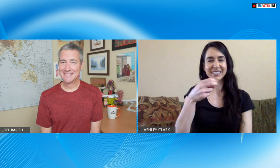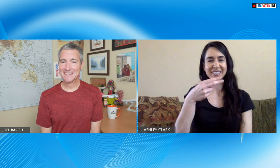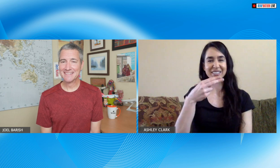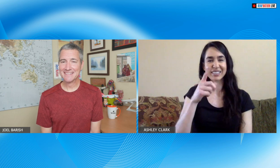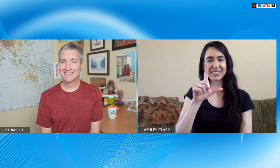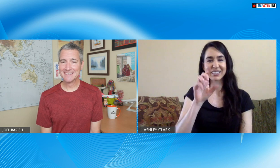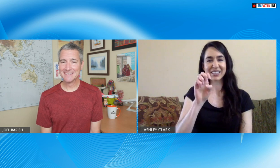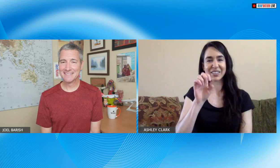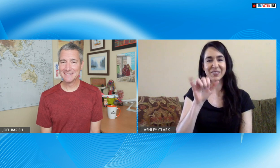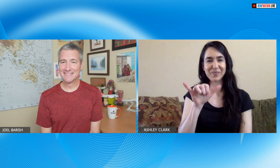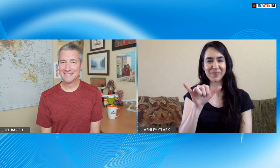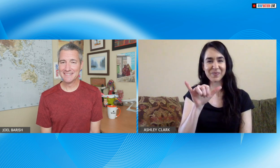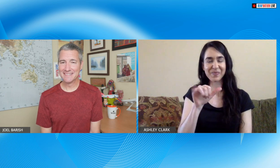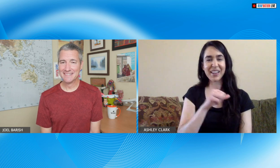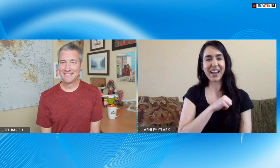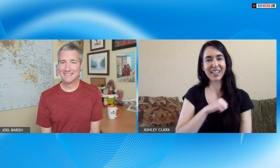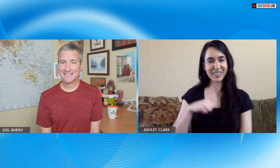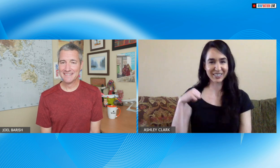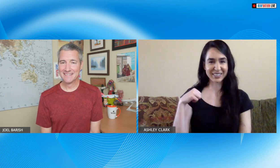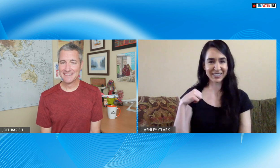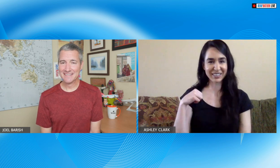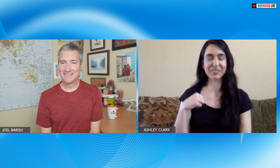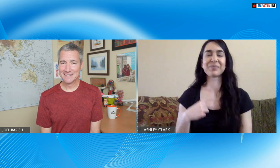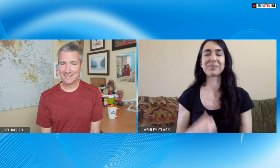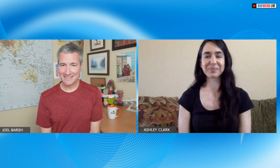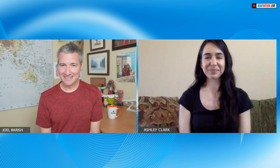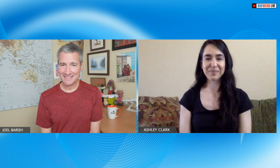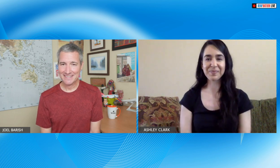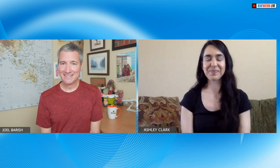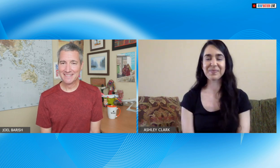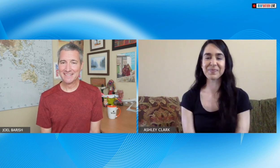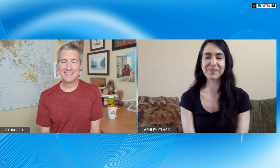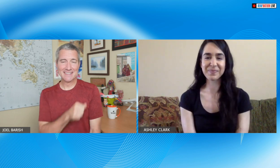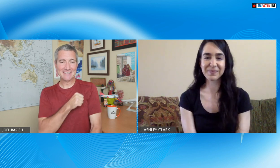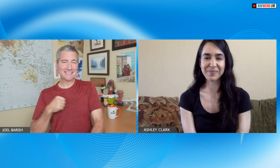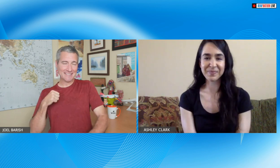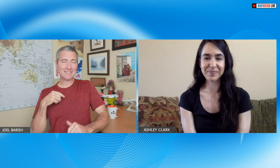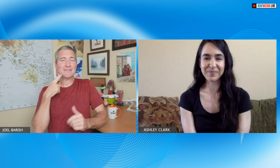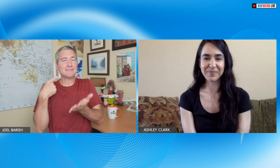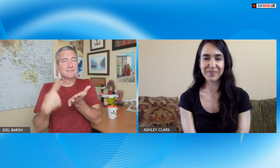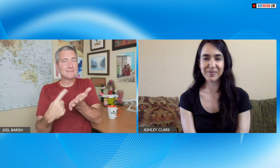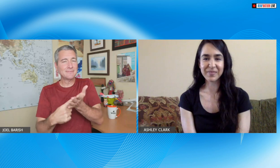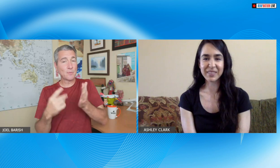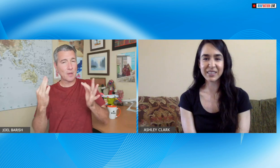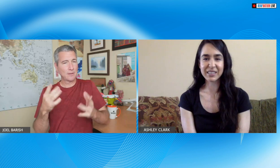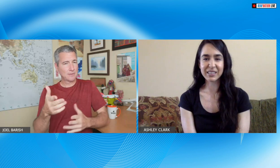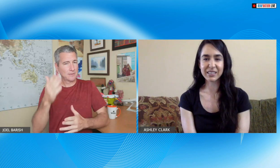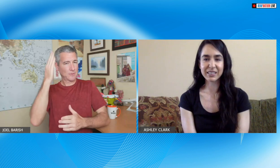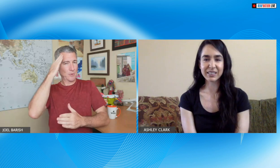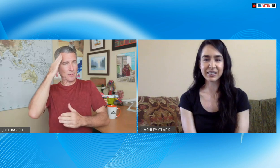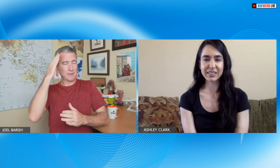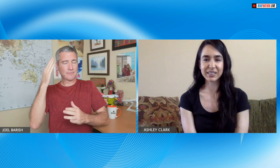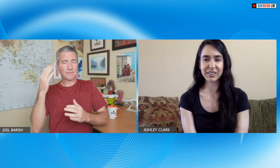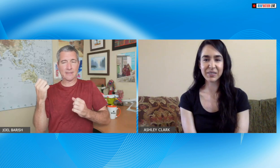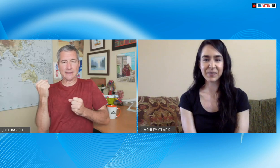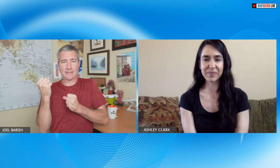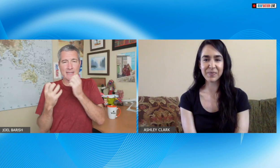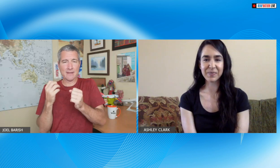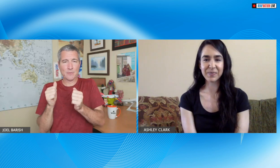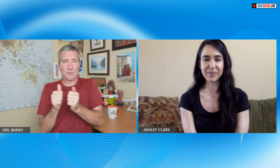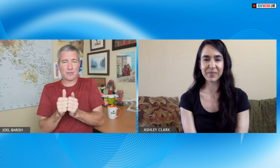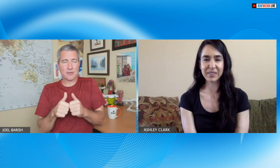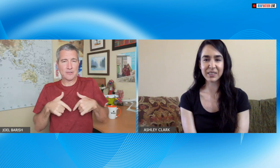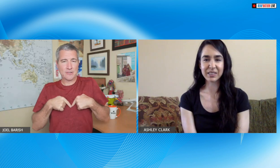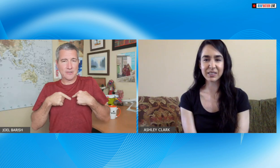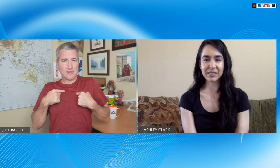Yeah my name is Ashley and this is my name sign Ashley and we are